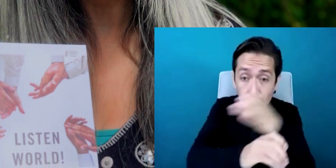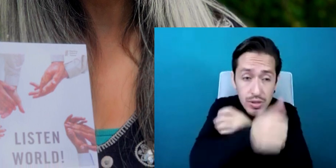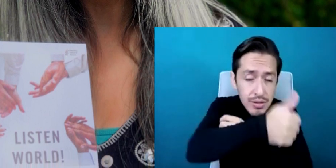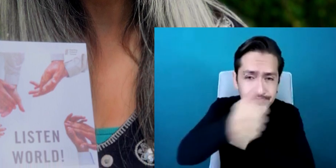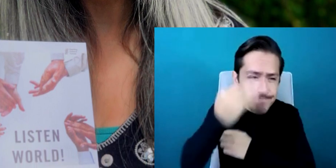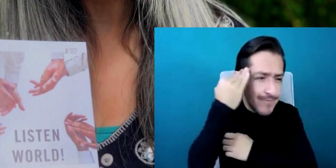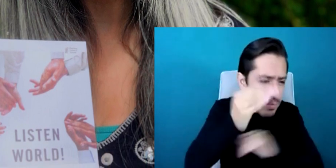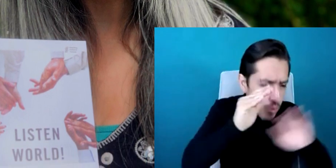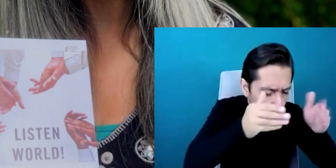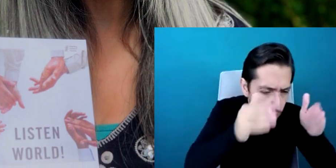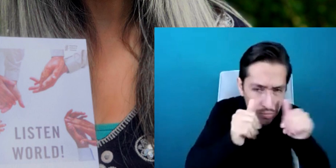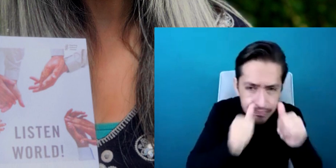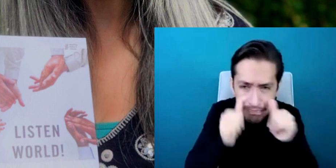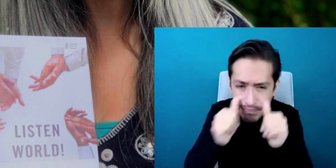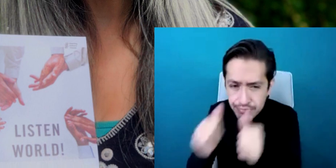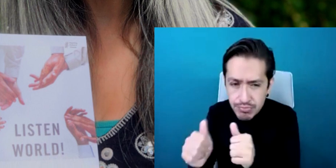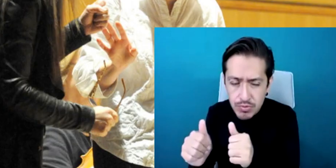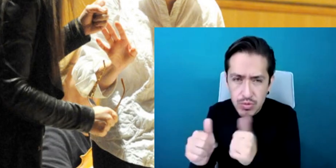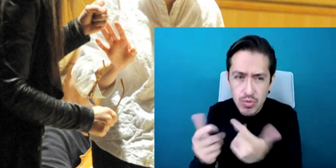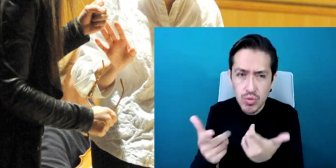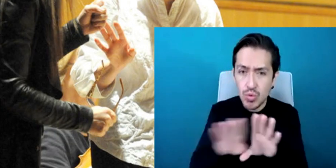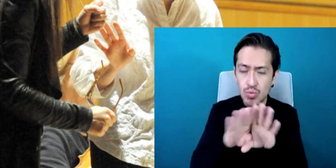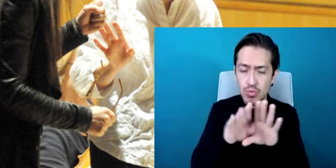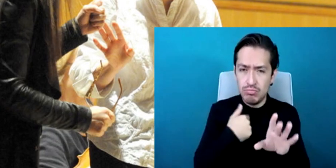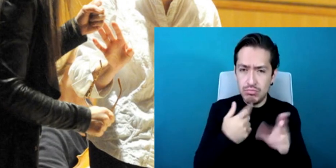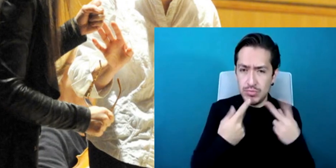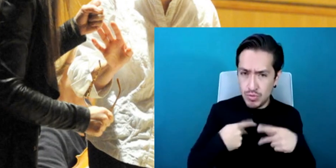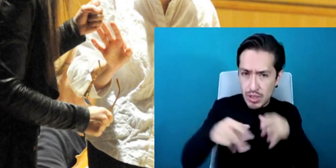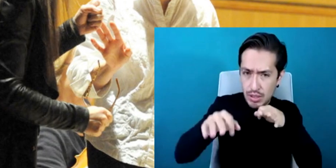years and years and years and years and that will go on for the rest of my life you know there will